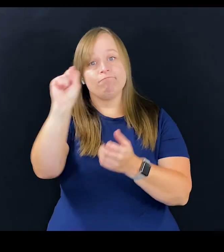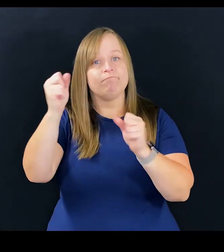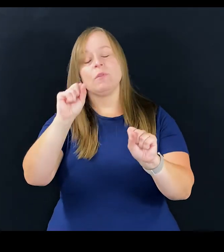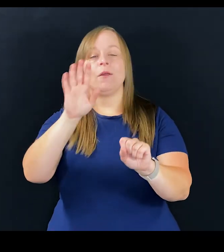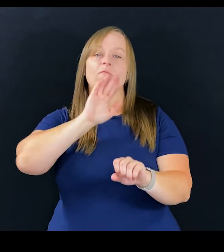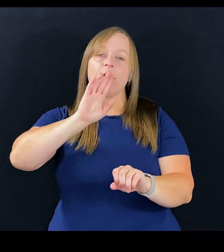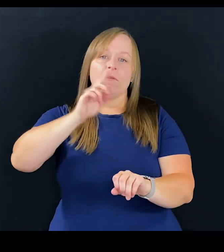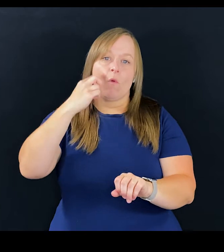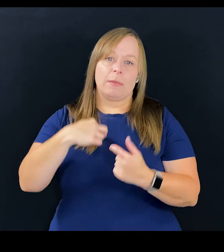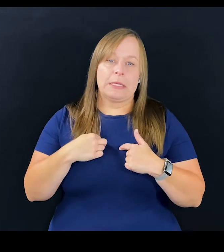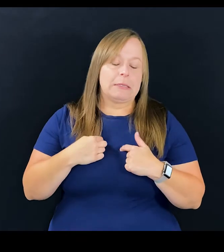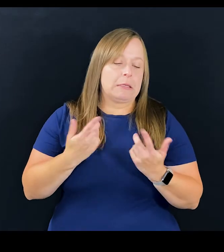I think the frustrating thing for me is,